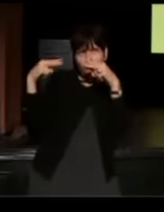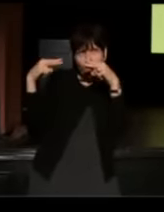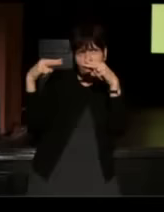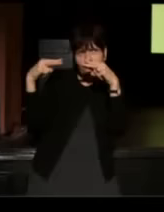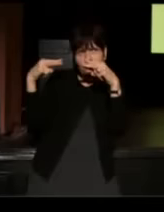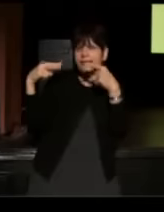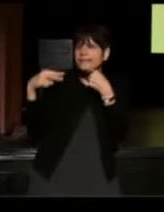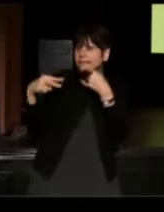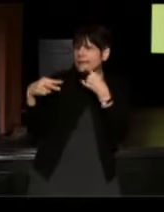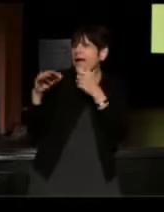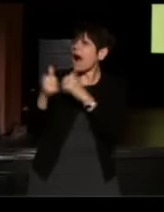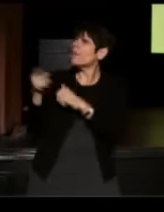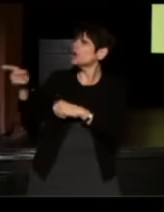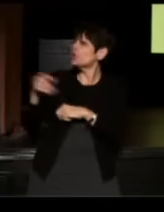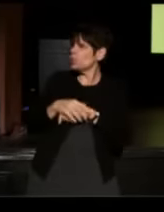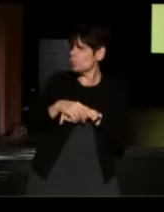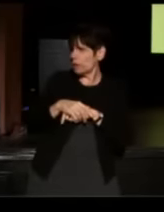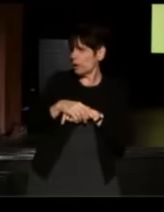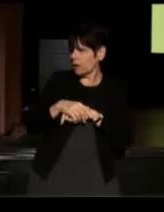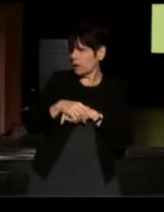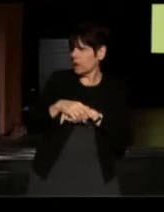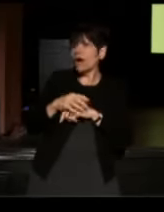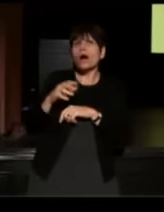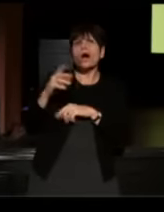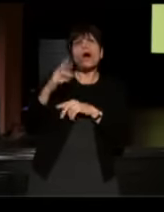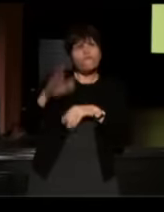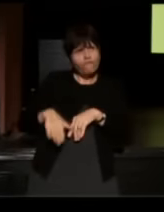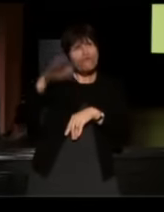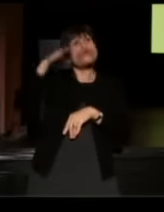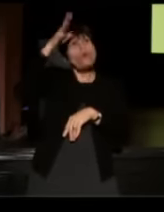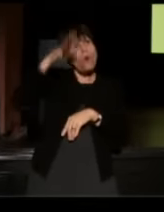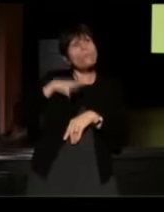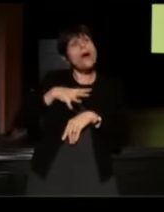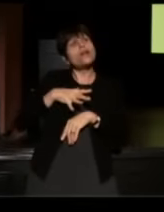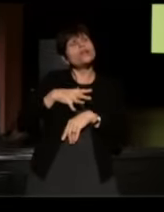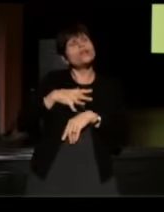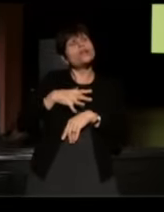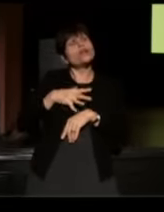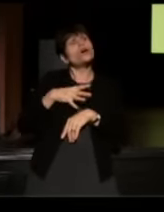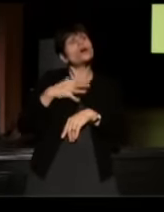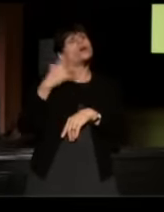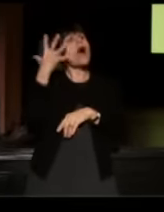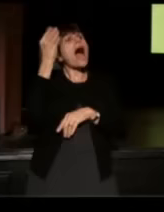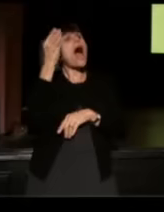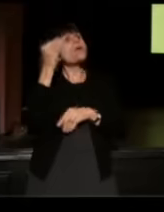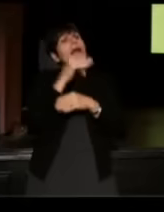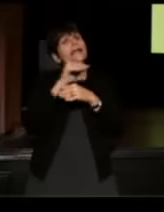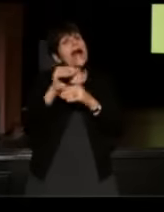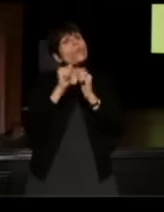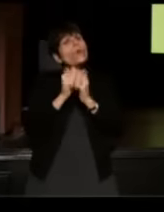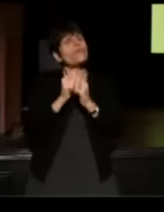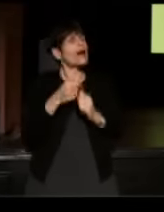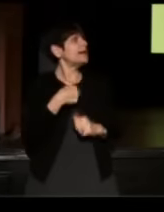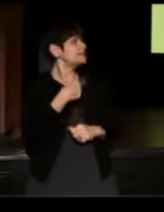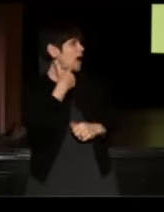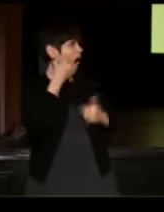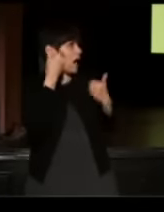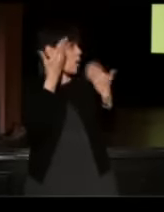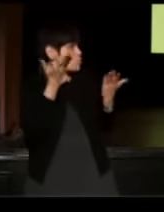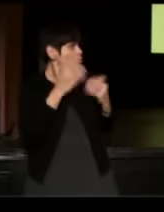Then he said, "How about you?" "When you're a full grown man, who are you going to go out with at night?" I said, "I don't know."